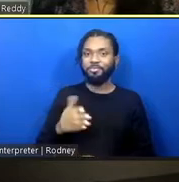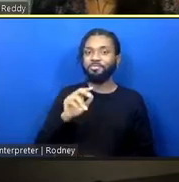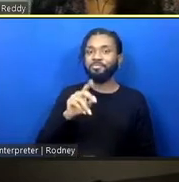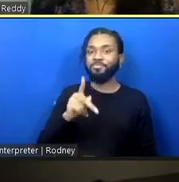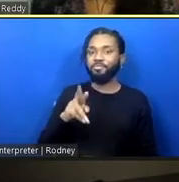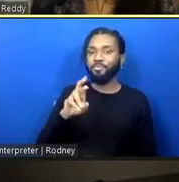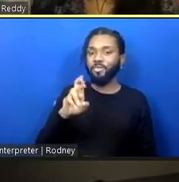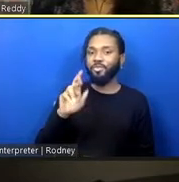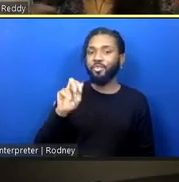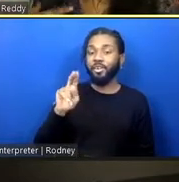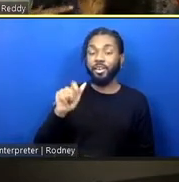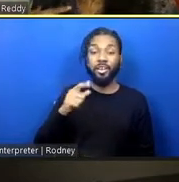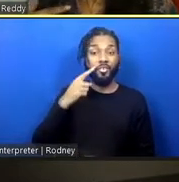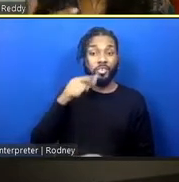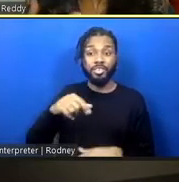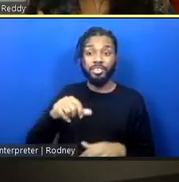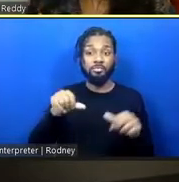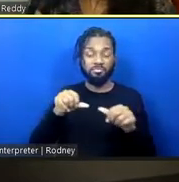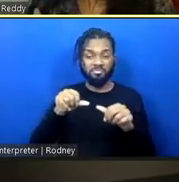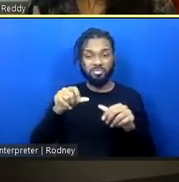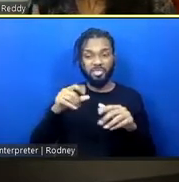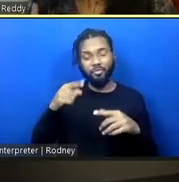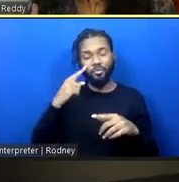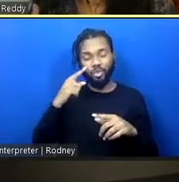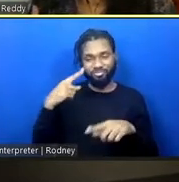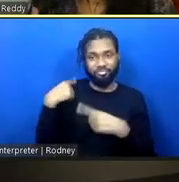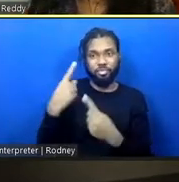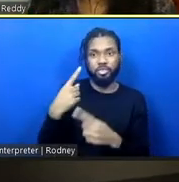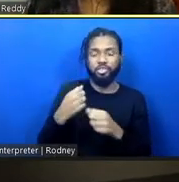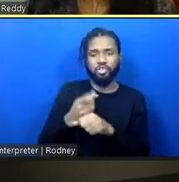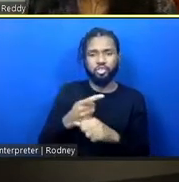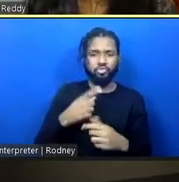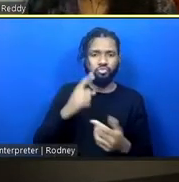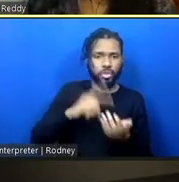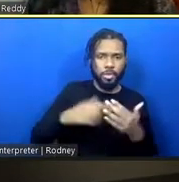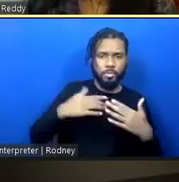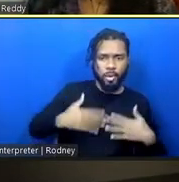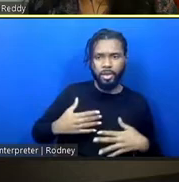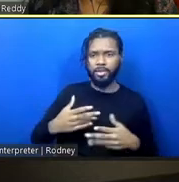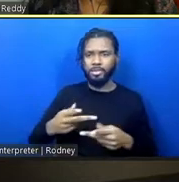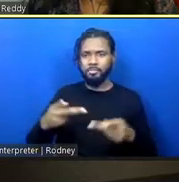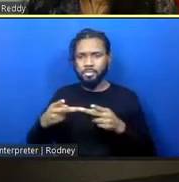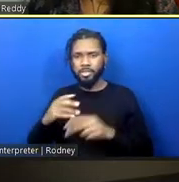space and the connection between body and police and power, and many of your